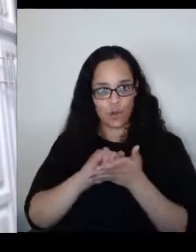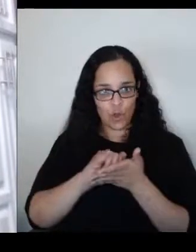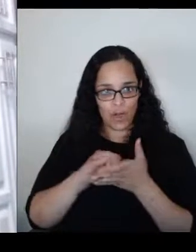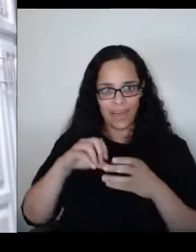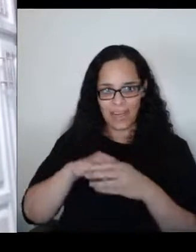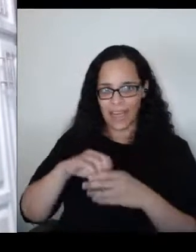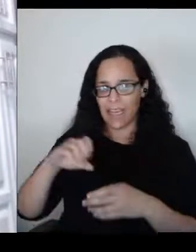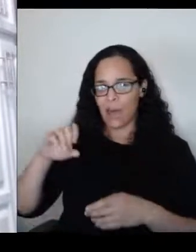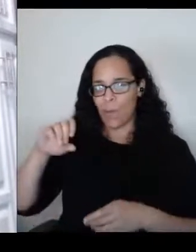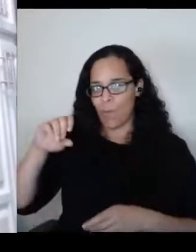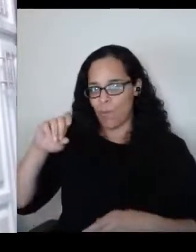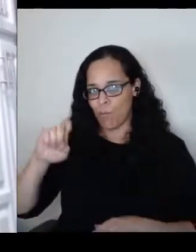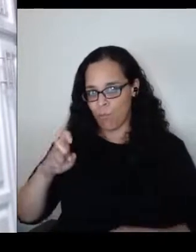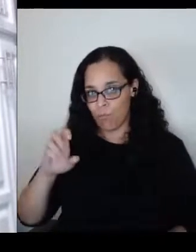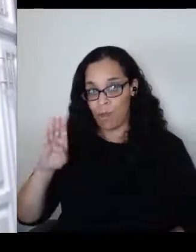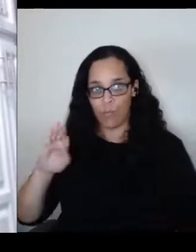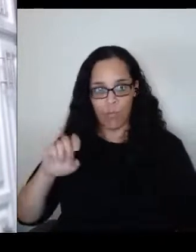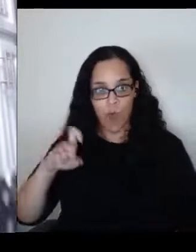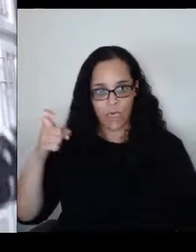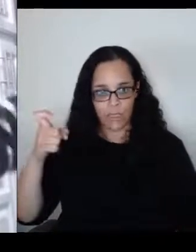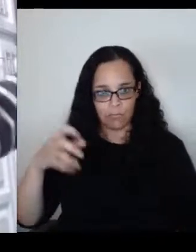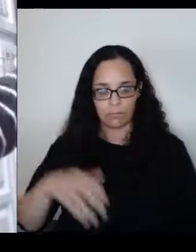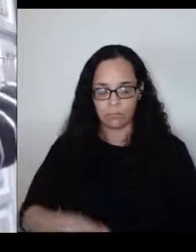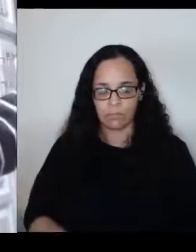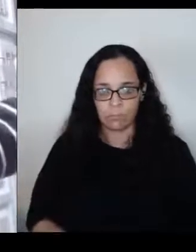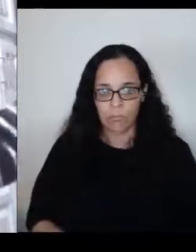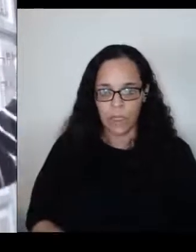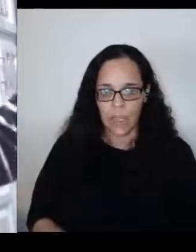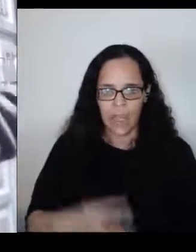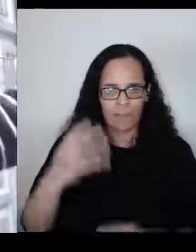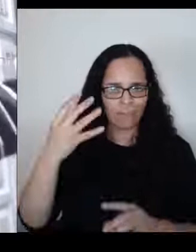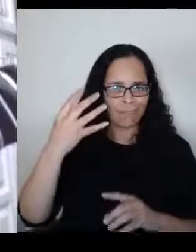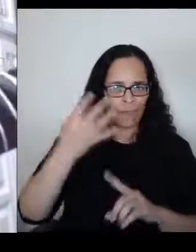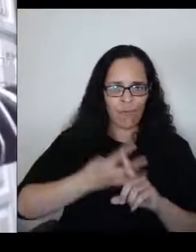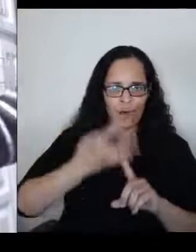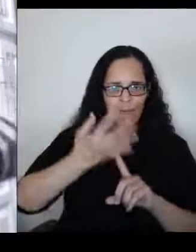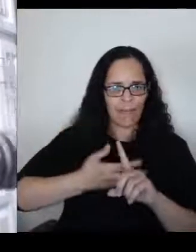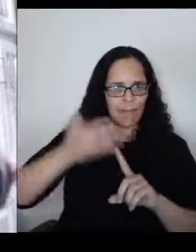there were, almost every corner has a synagogue where I live